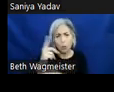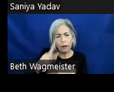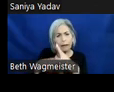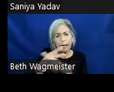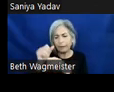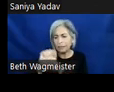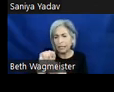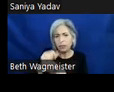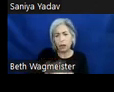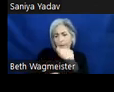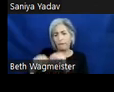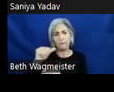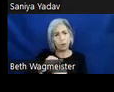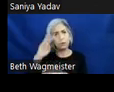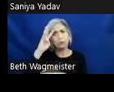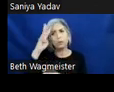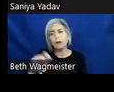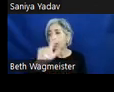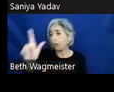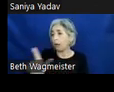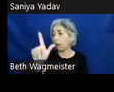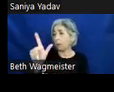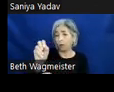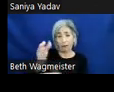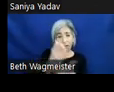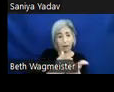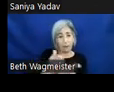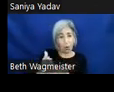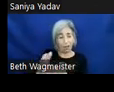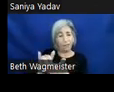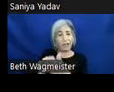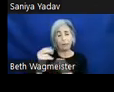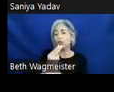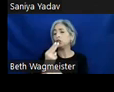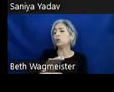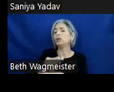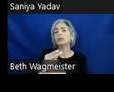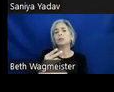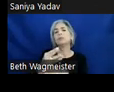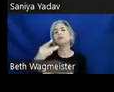performed to create a Library of Components that would be used in our long list of products.